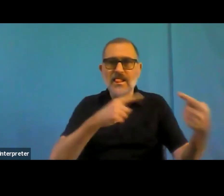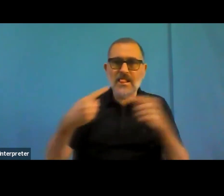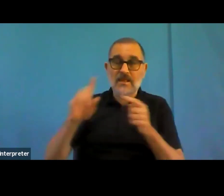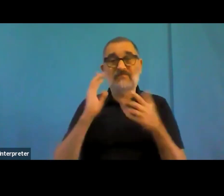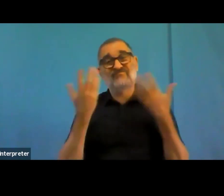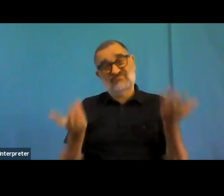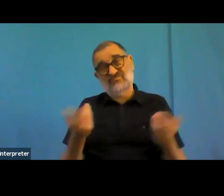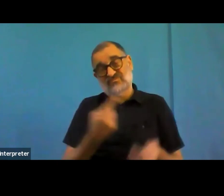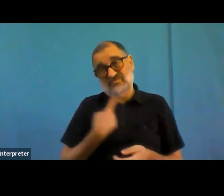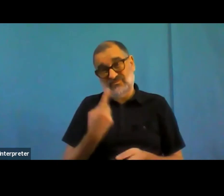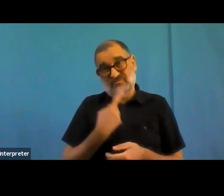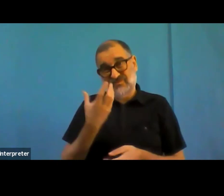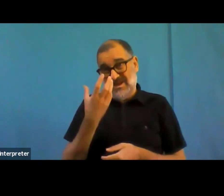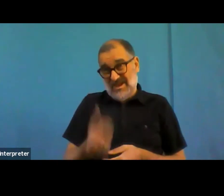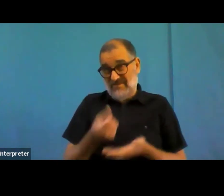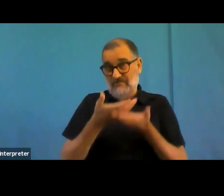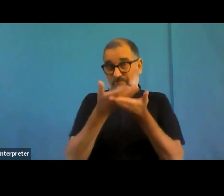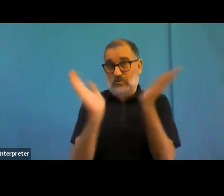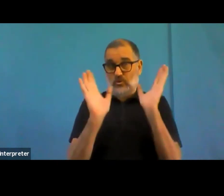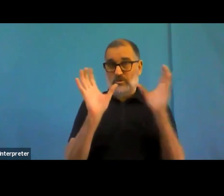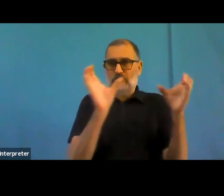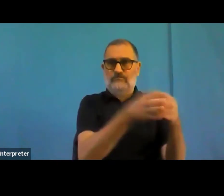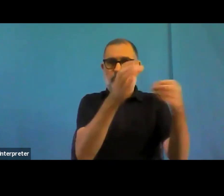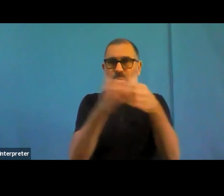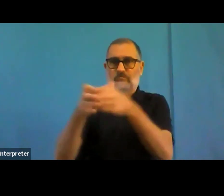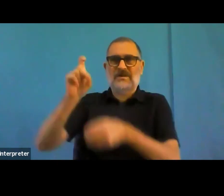try to buy accessible authoring tools or authoring tools that provide accessible websites that